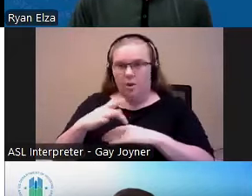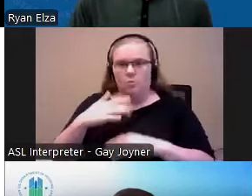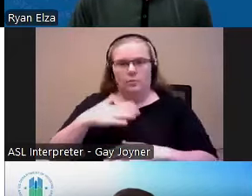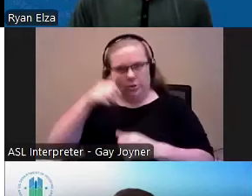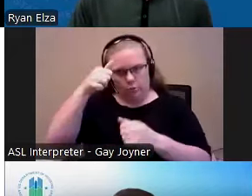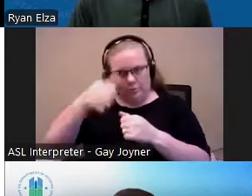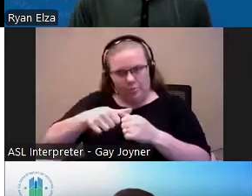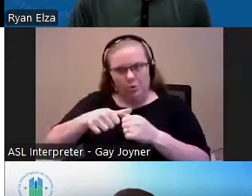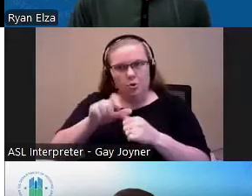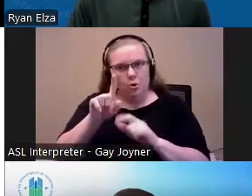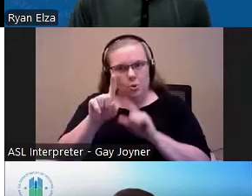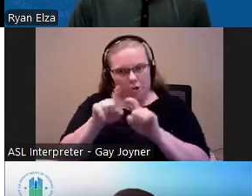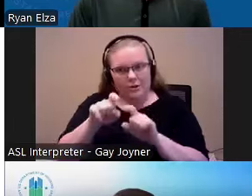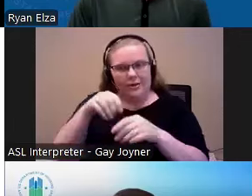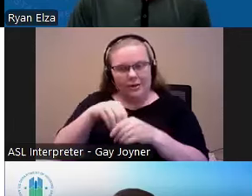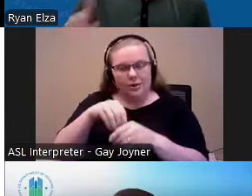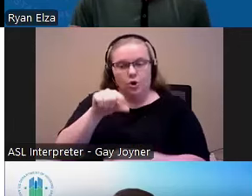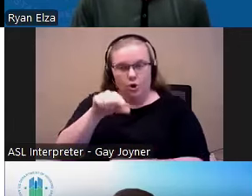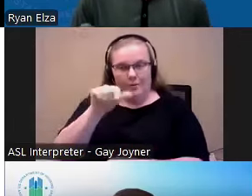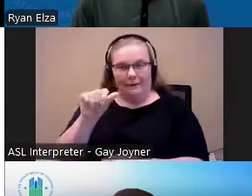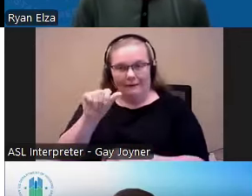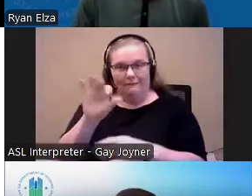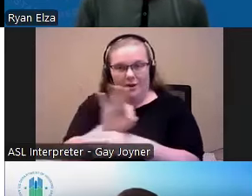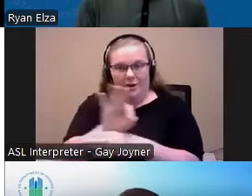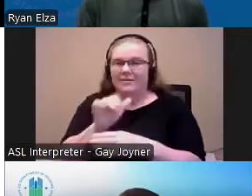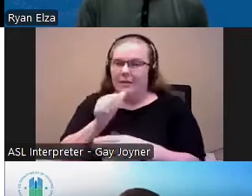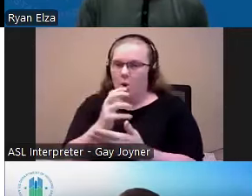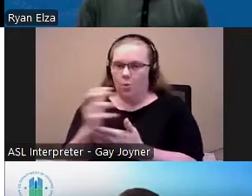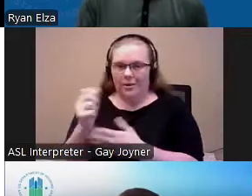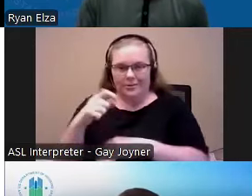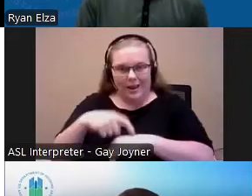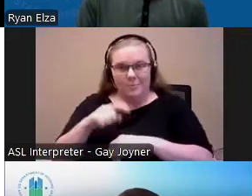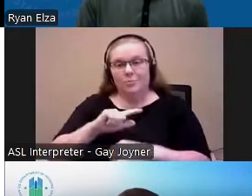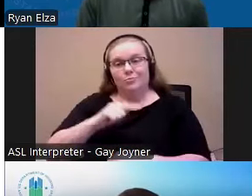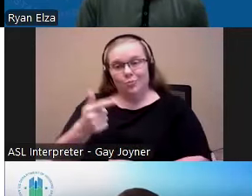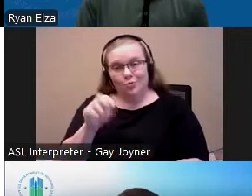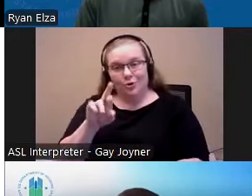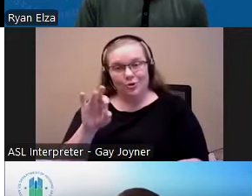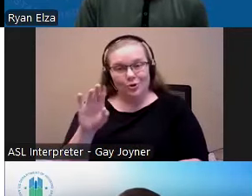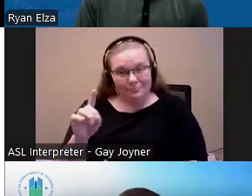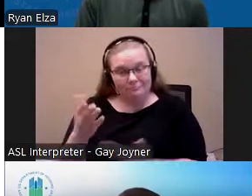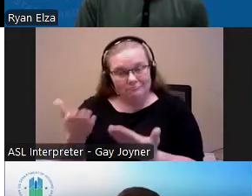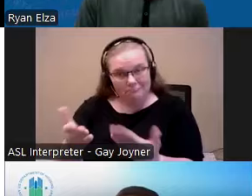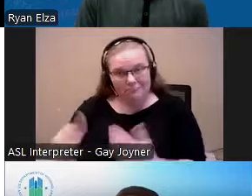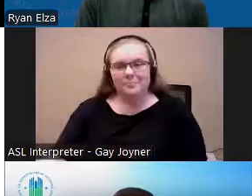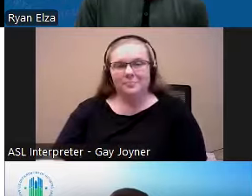questions in the Q&A function and let's not waste any more time and I will turn it over to Richard. Thank you so much,